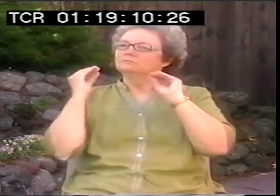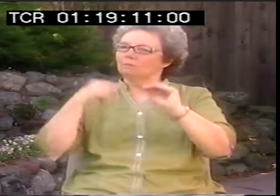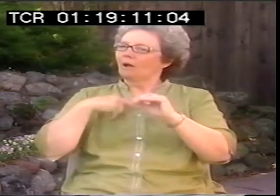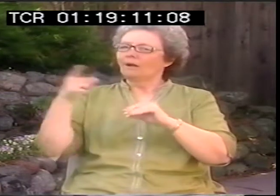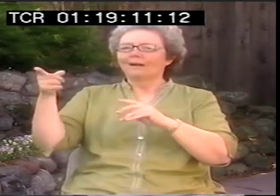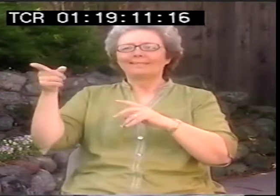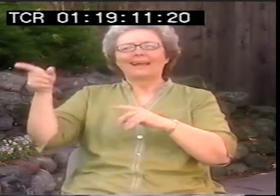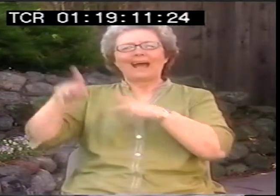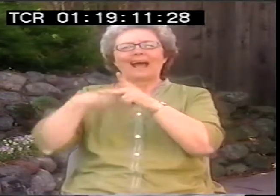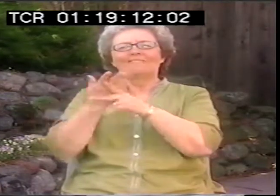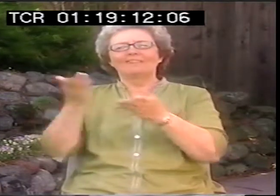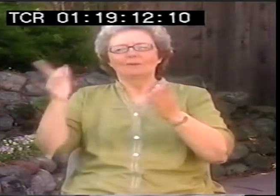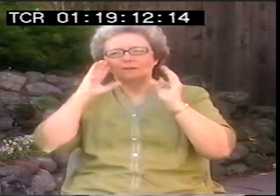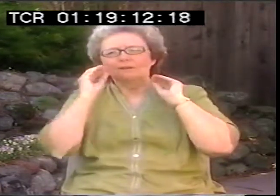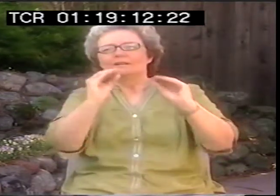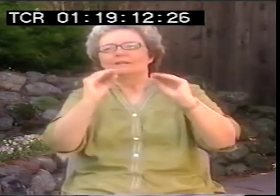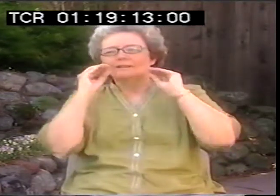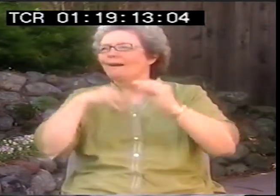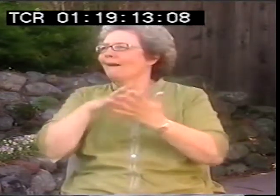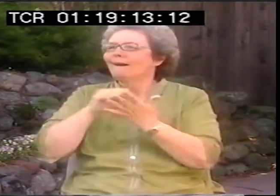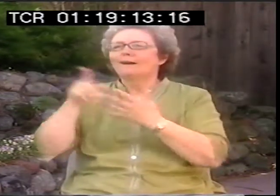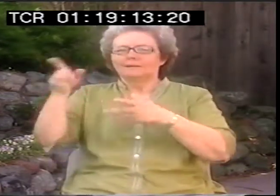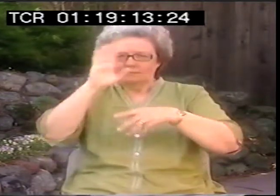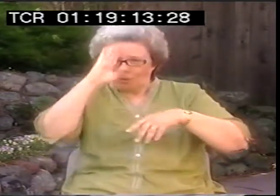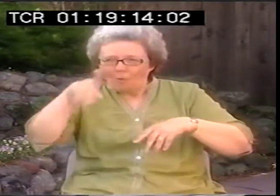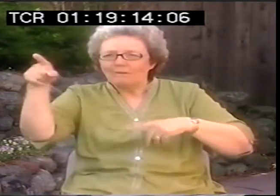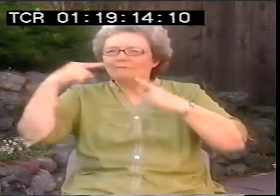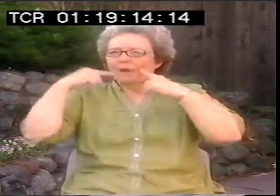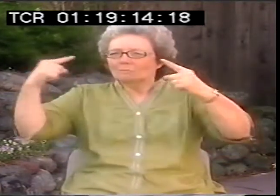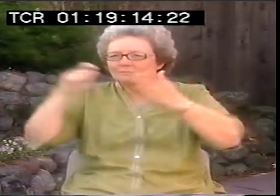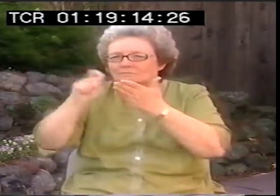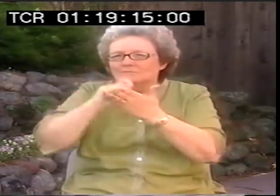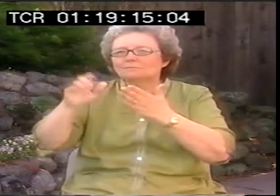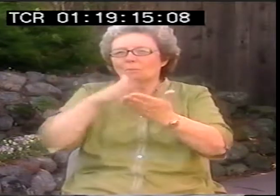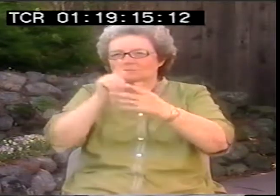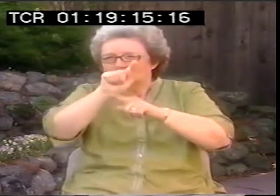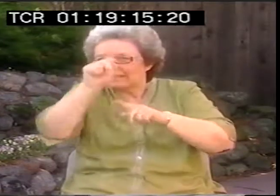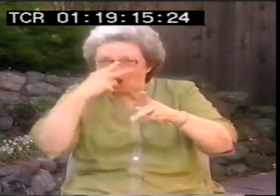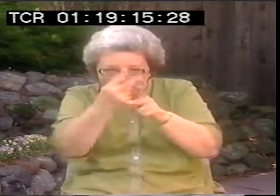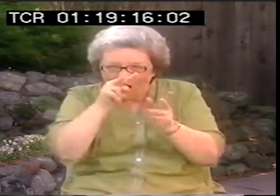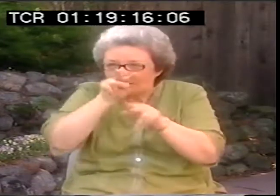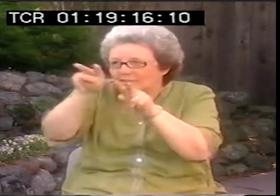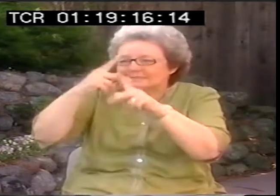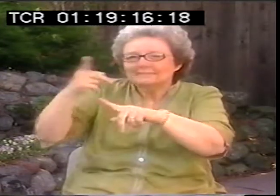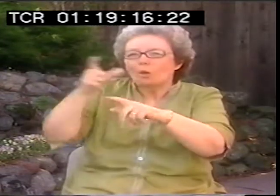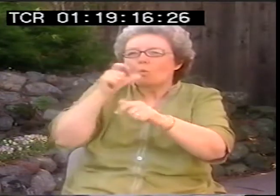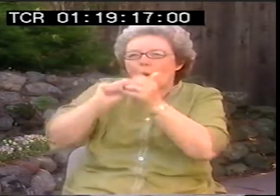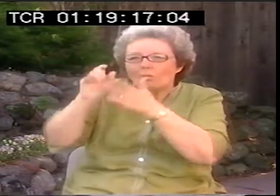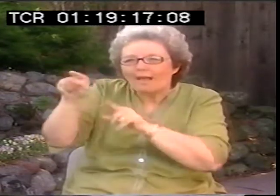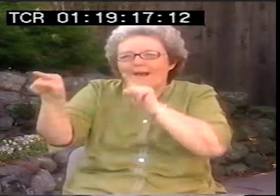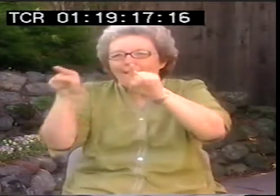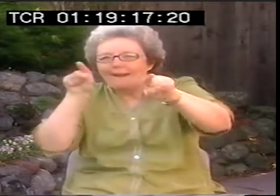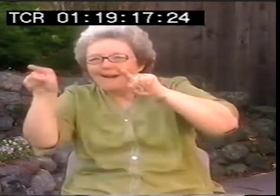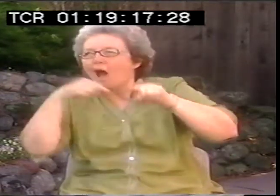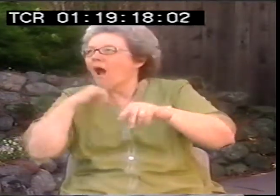Oh, Oscars and Hammerstein. Hammerstein, that's it. Those were Malls' favorites. So those are the musicals he always taught us.